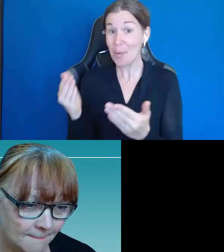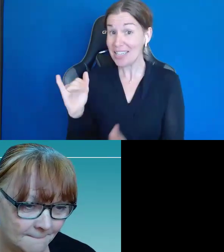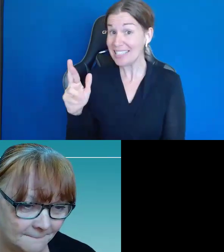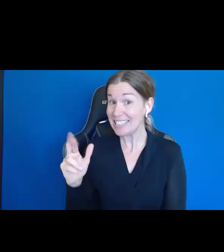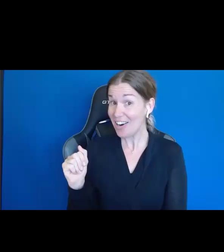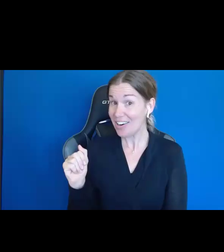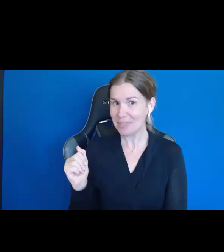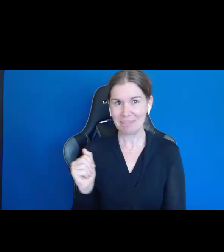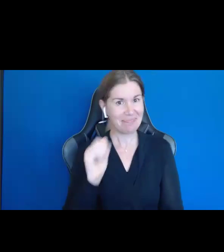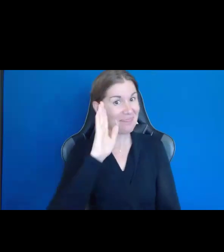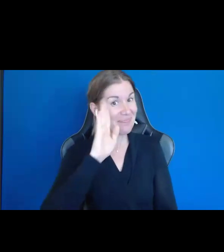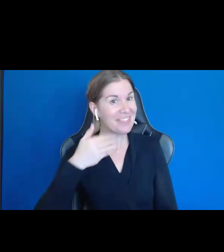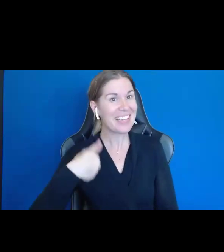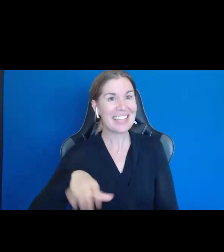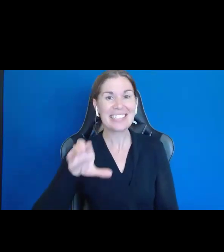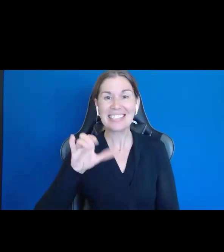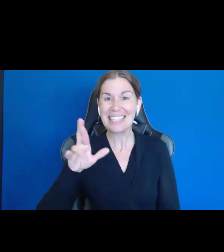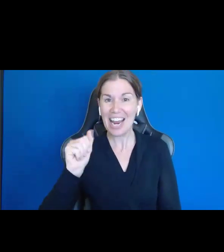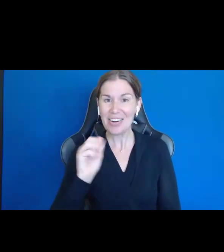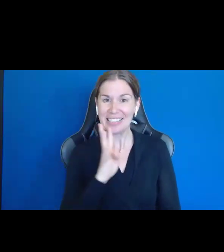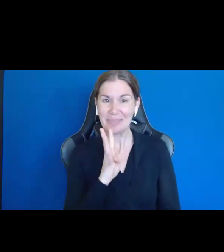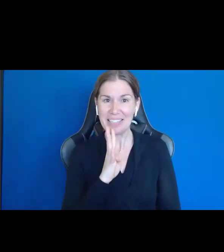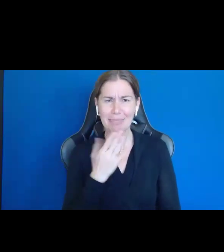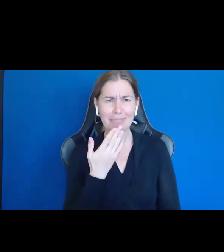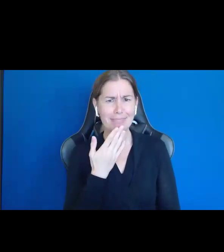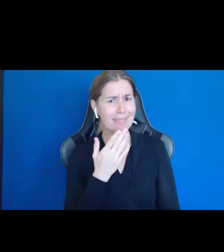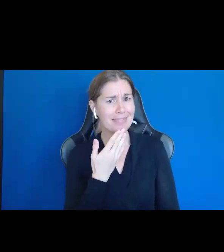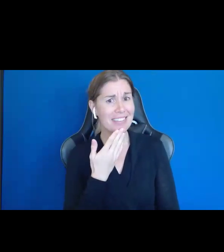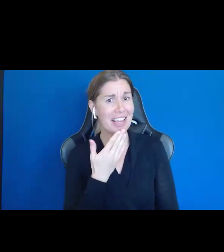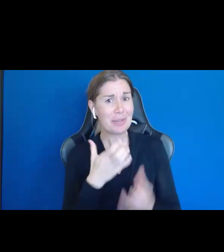Hey, there. This is Ciara speaking. Nikki, thank you so much.